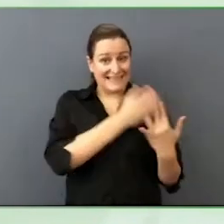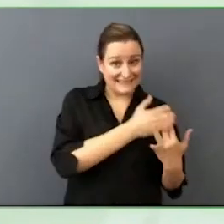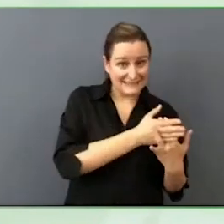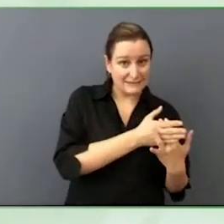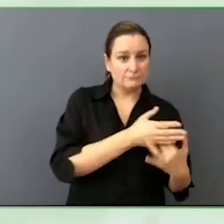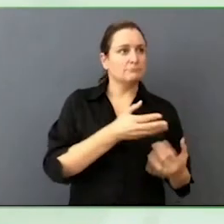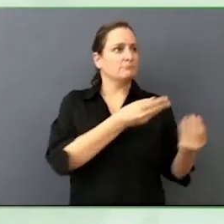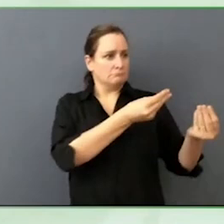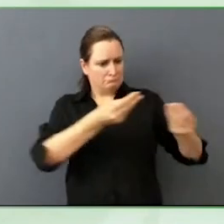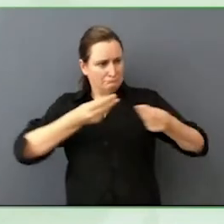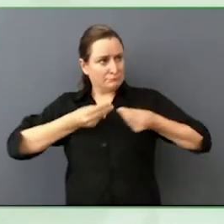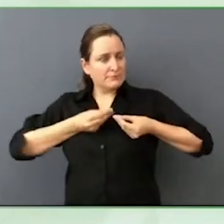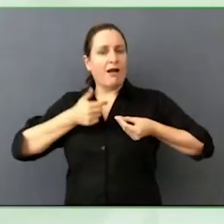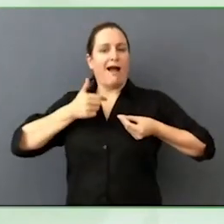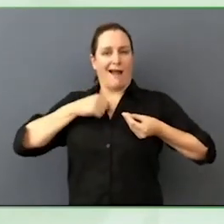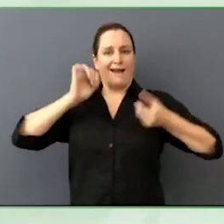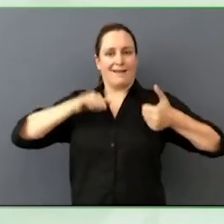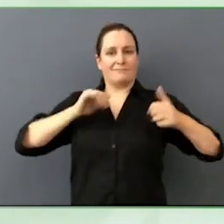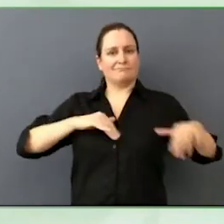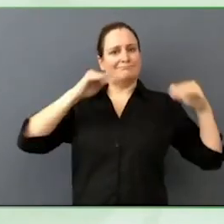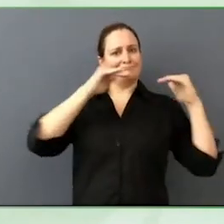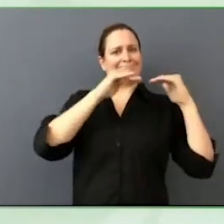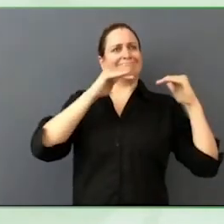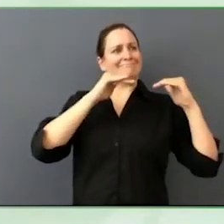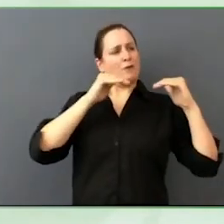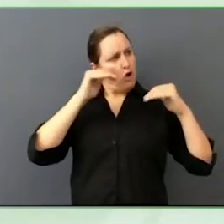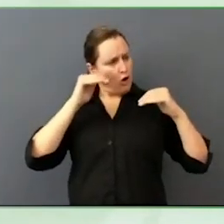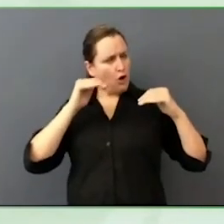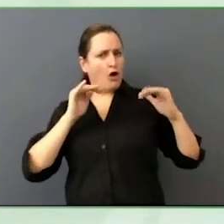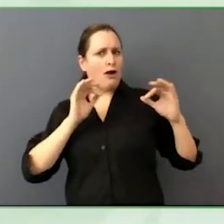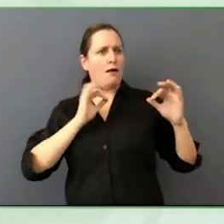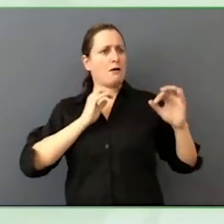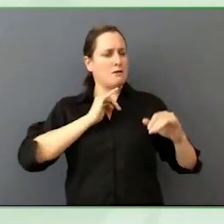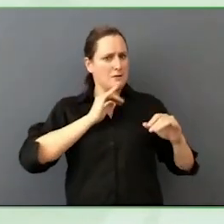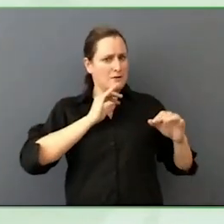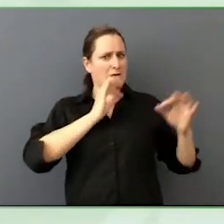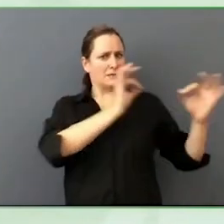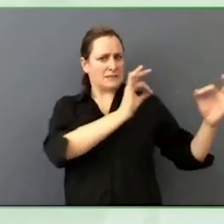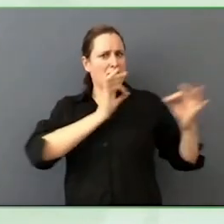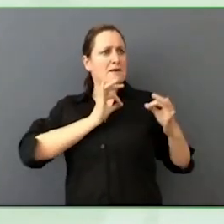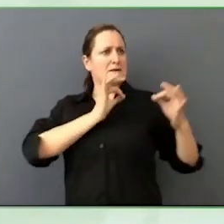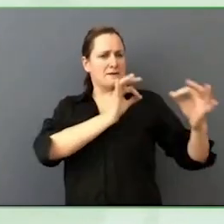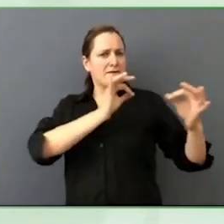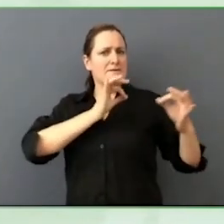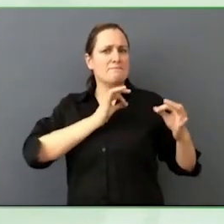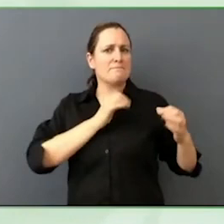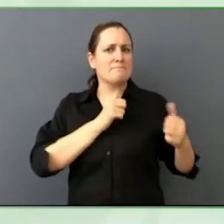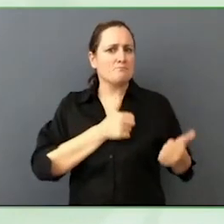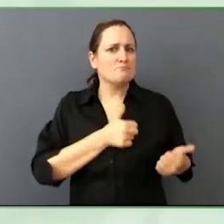And so as corporations and as individual leaders, if you're in a